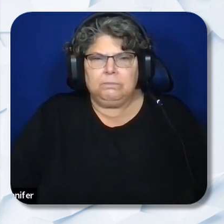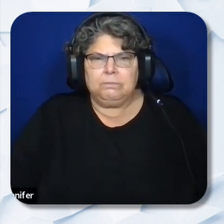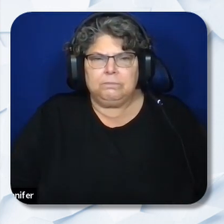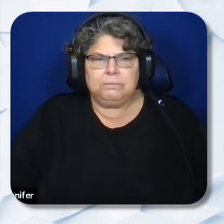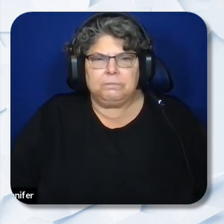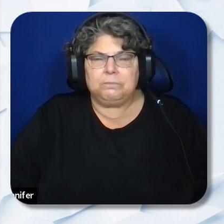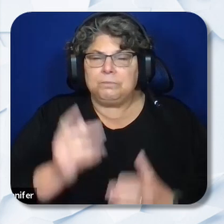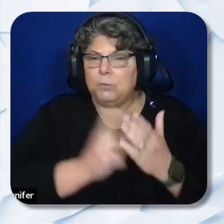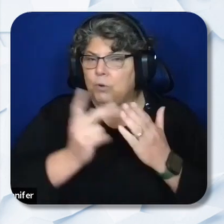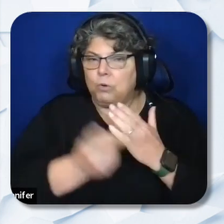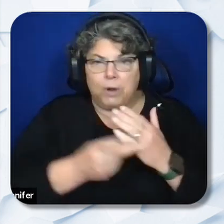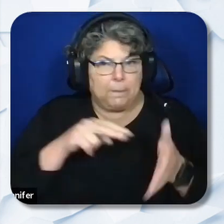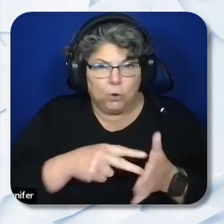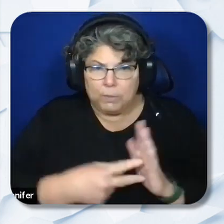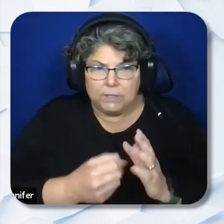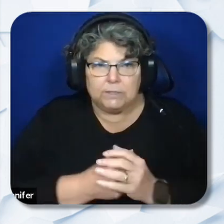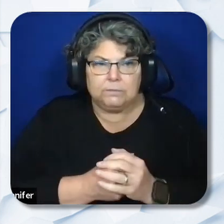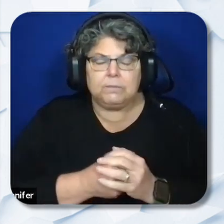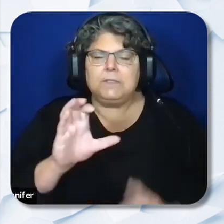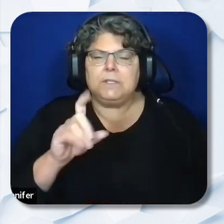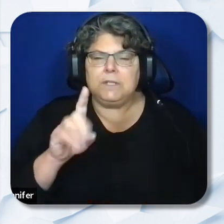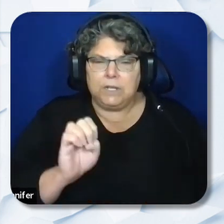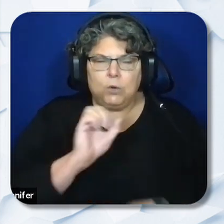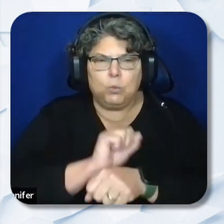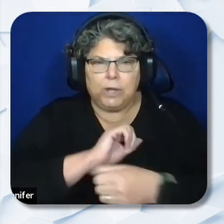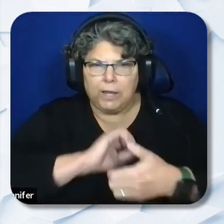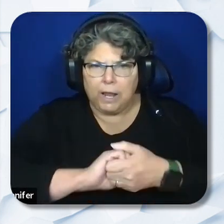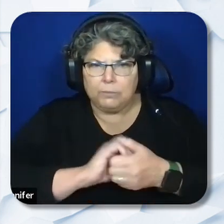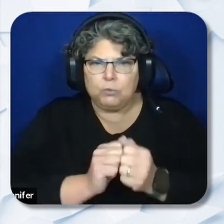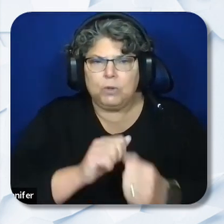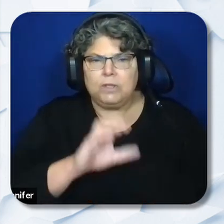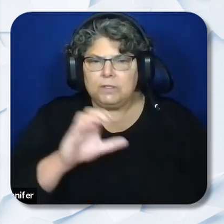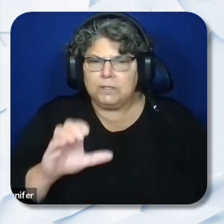Program Purpose: The CDE working in collaboration with the CCEE (California